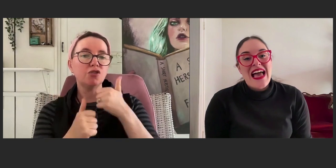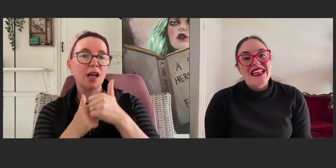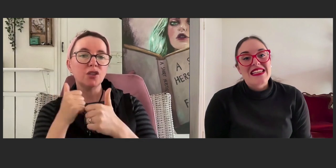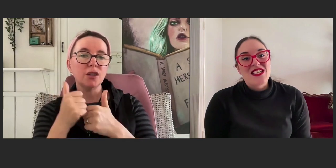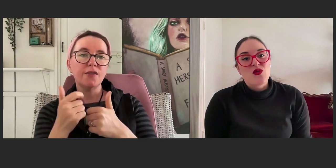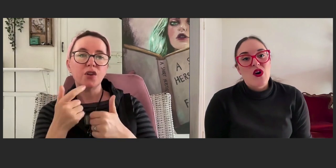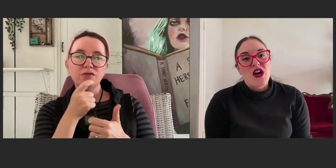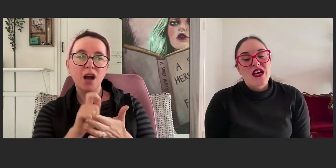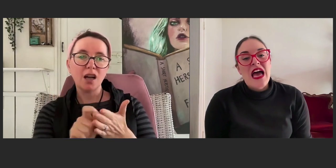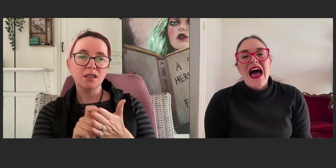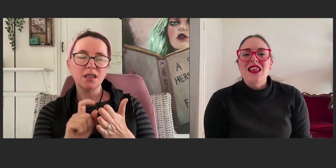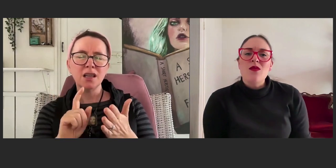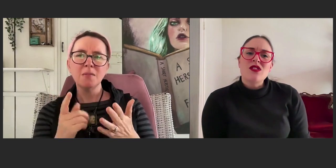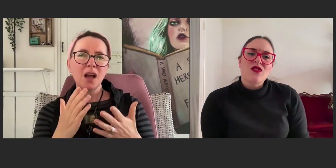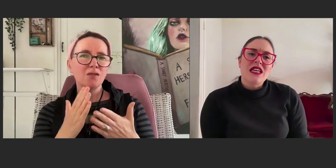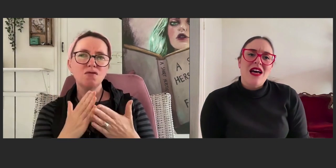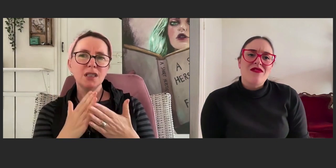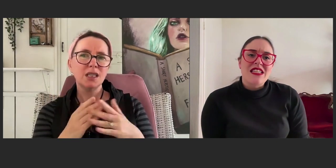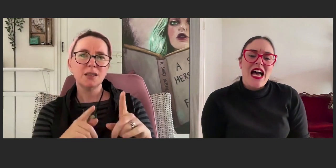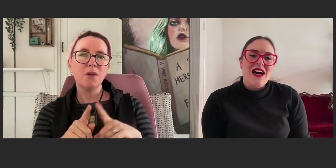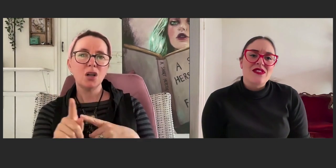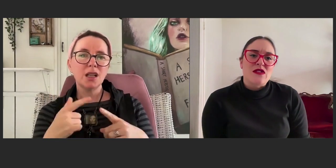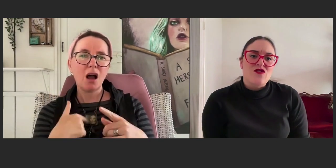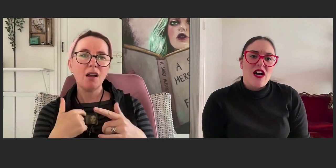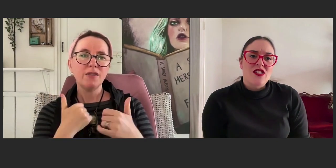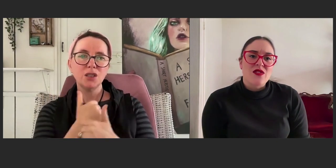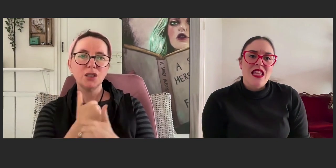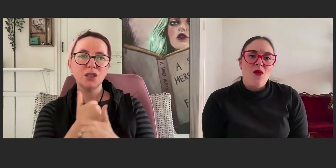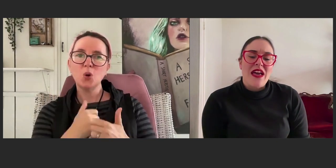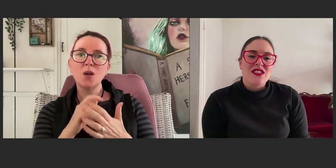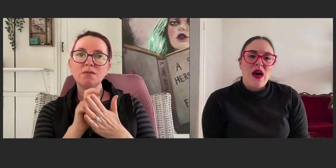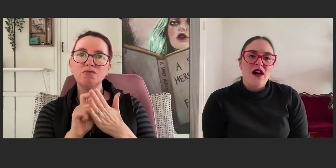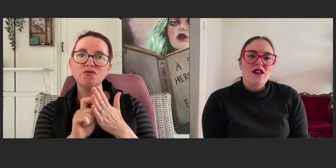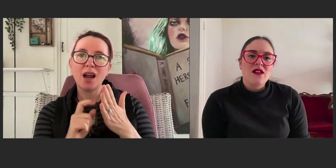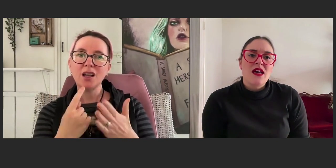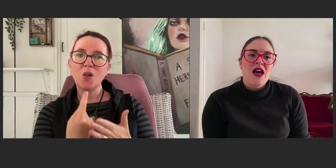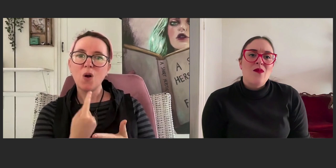and get to work and that was really lovely to have some structure in that way as well.